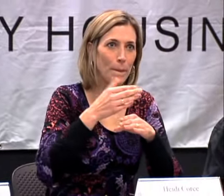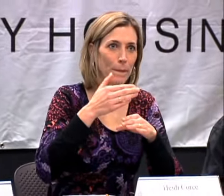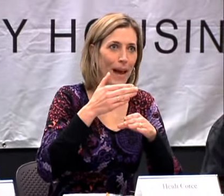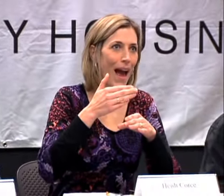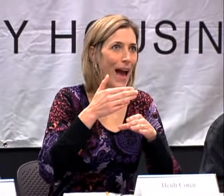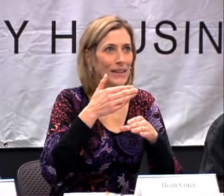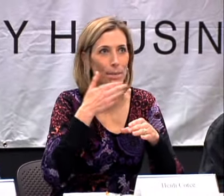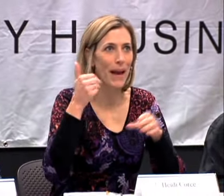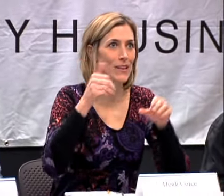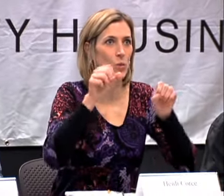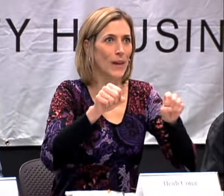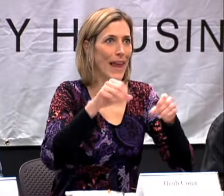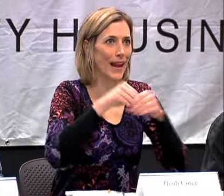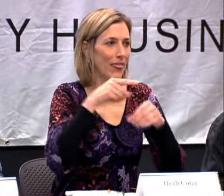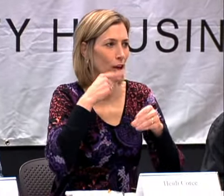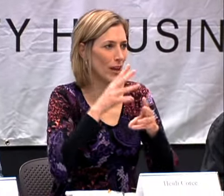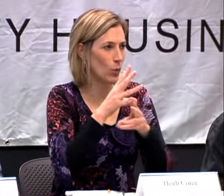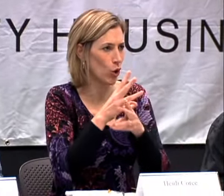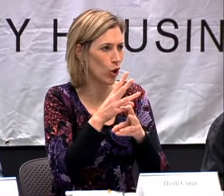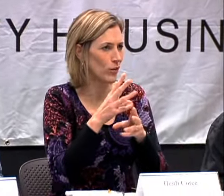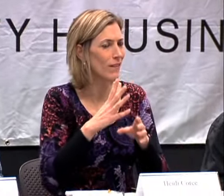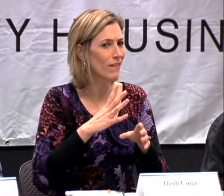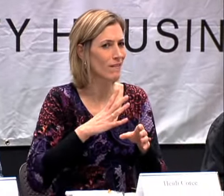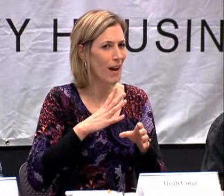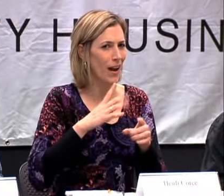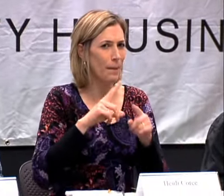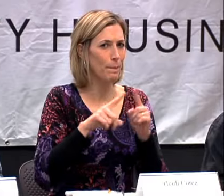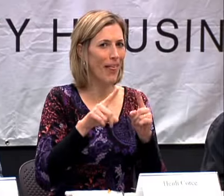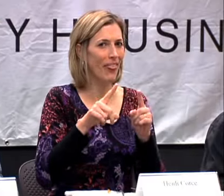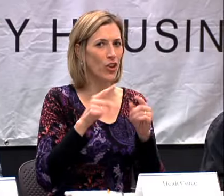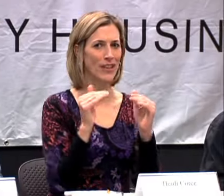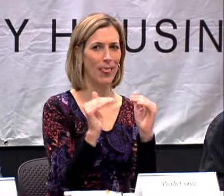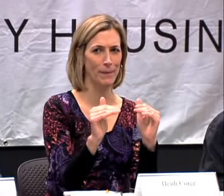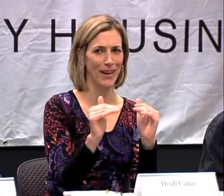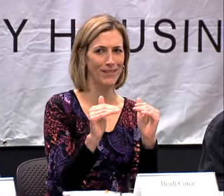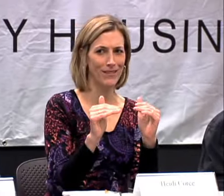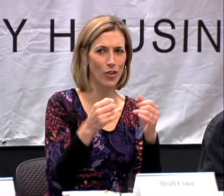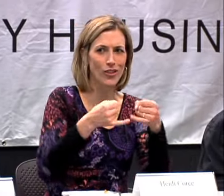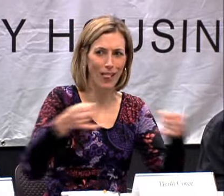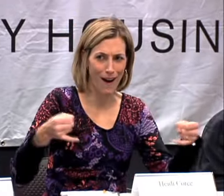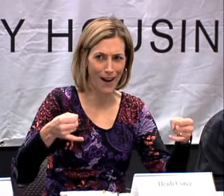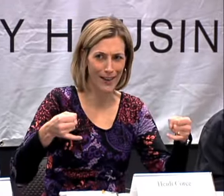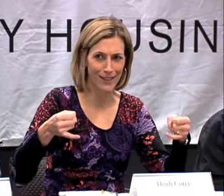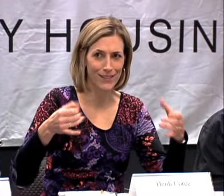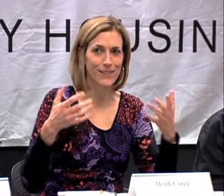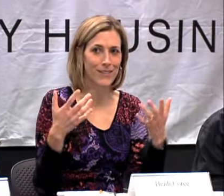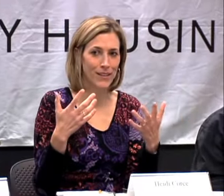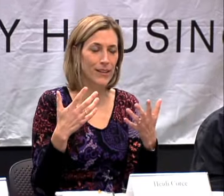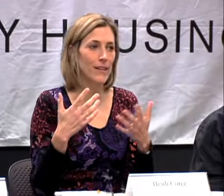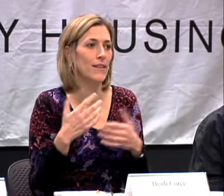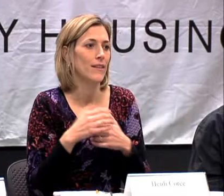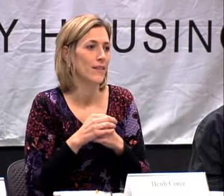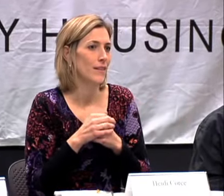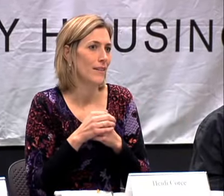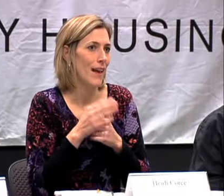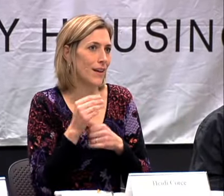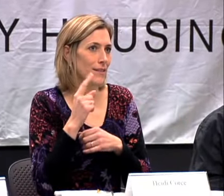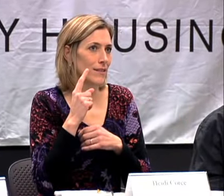SO WE CAN FUNCTION IN THE HEARING WORLD? THERE IS A LIMIT; THERE IS A LINE; THERE IS A BOUNDARY, AND SOMETIMES